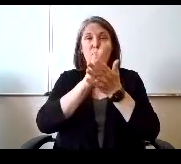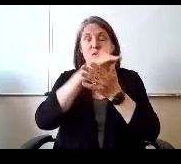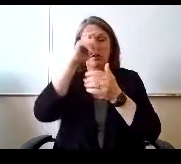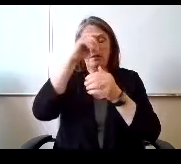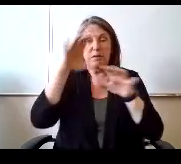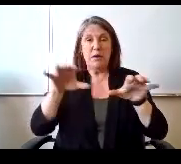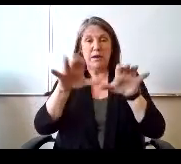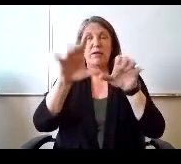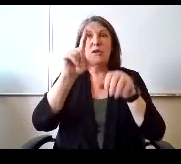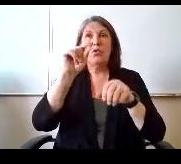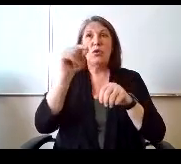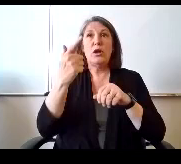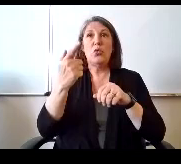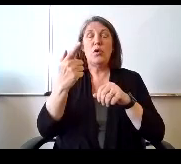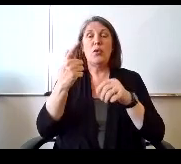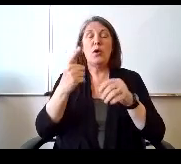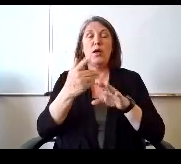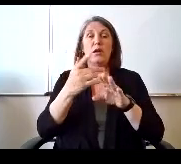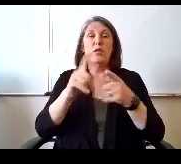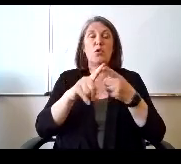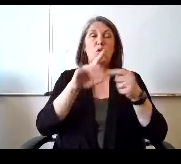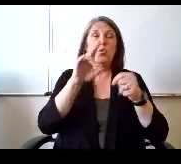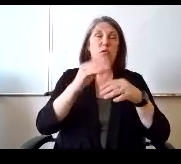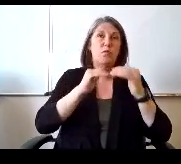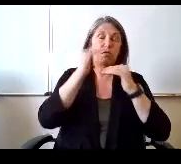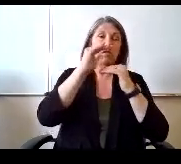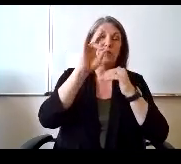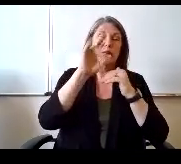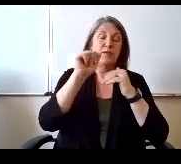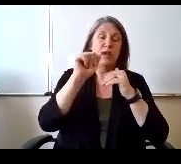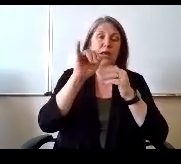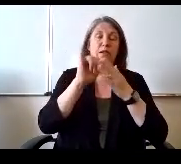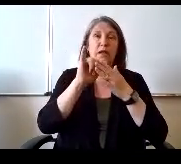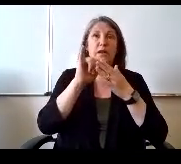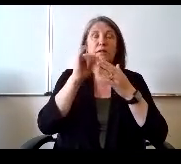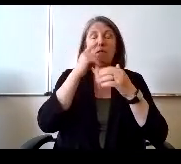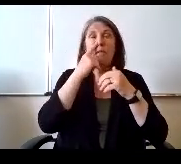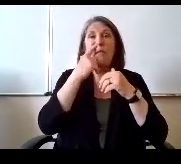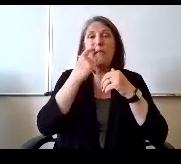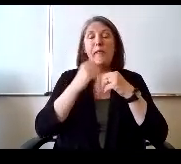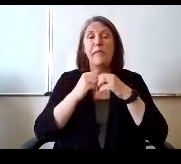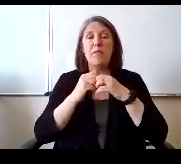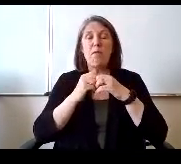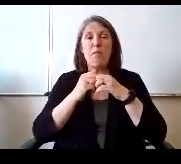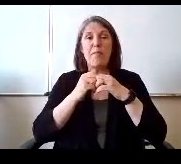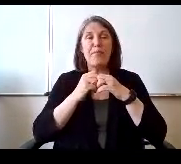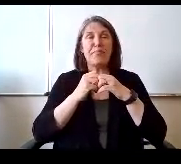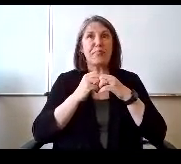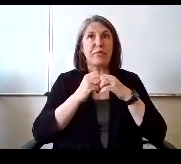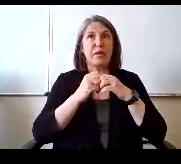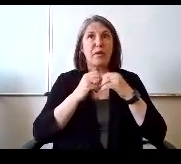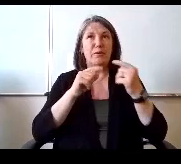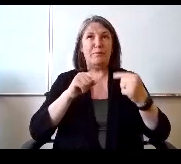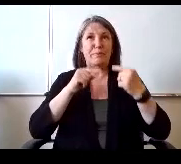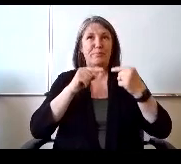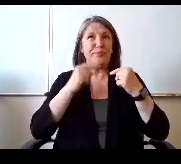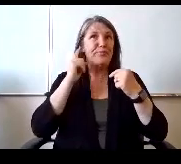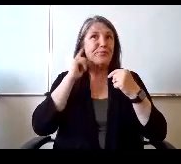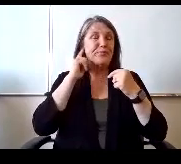Opportunities 2021 prior to seven a, which is the NS 1.2 character. And that's approval, may we have a